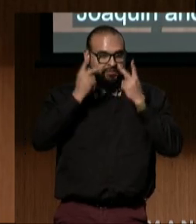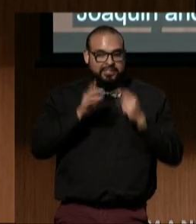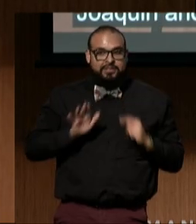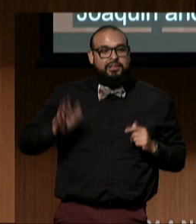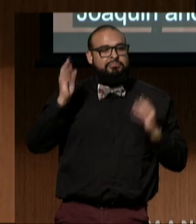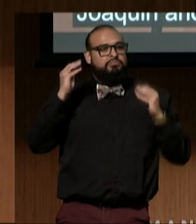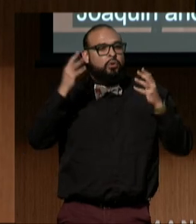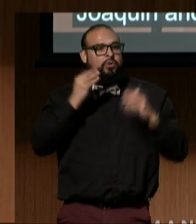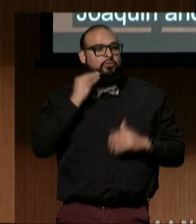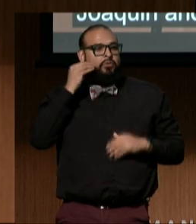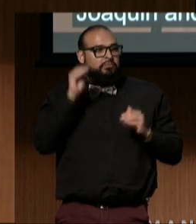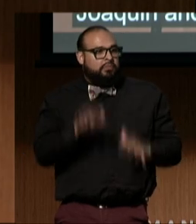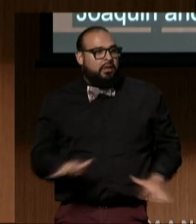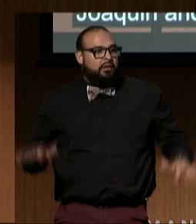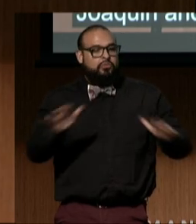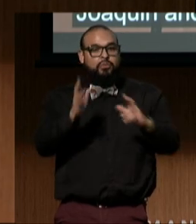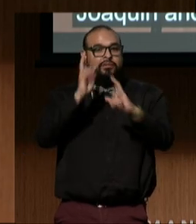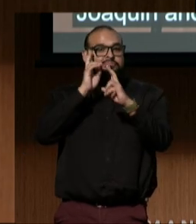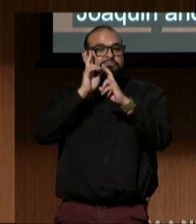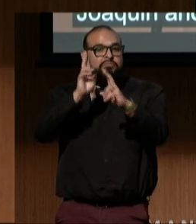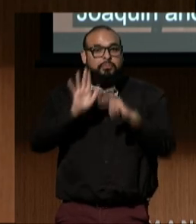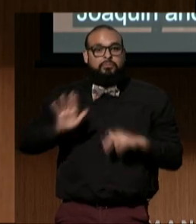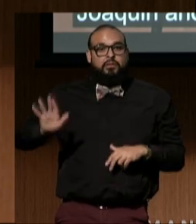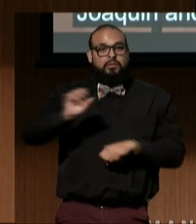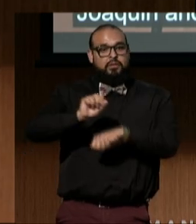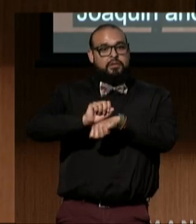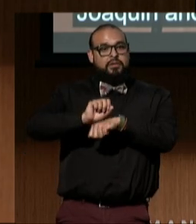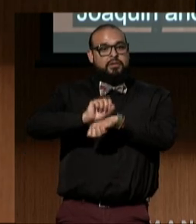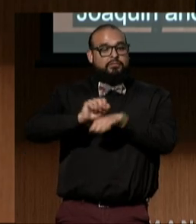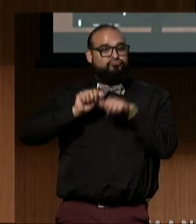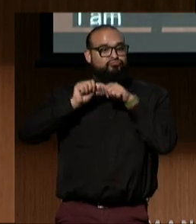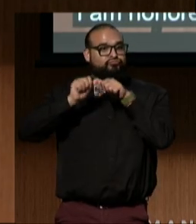and I want to honor their work in continuing